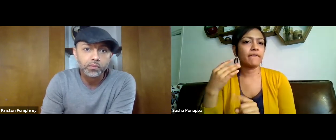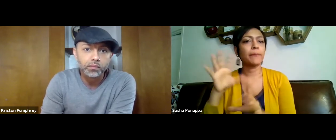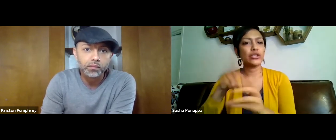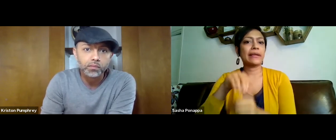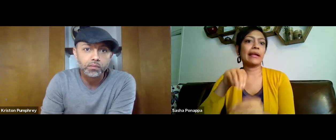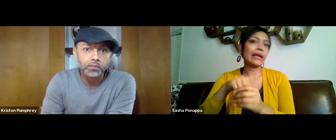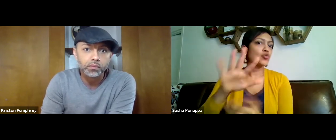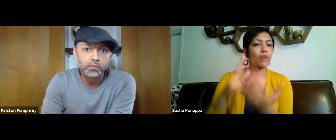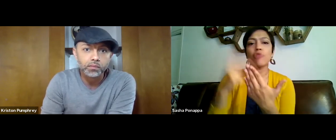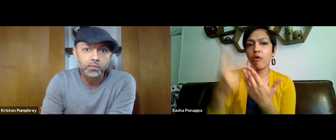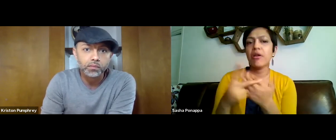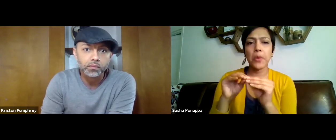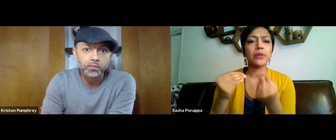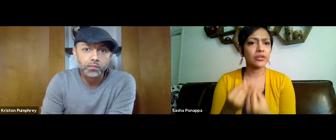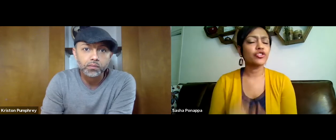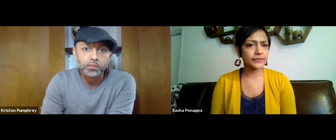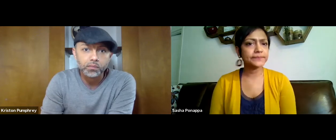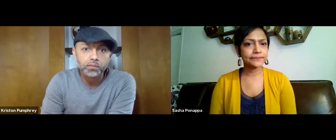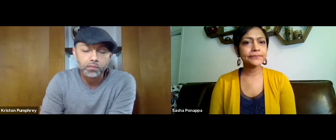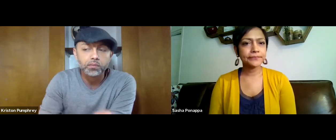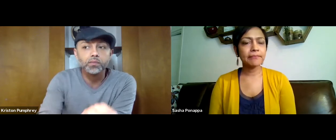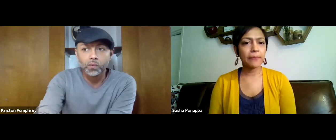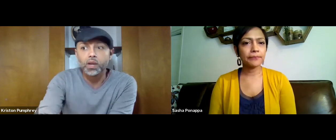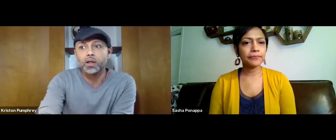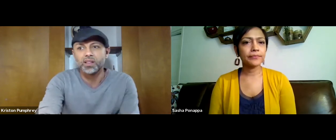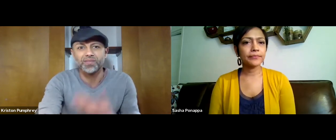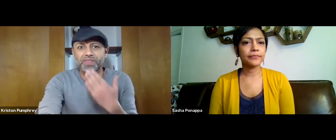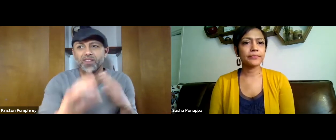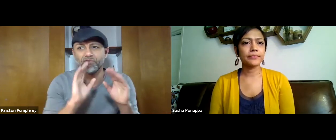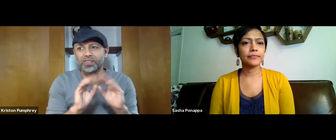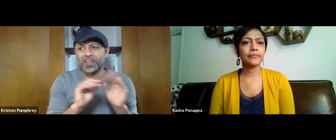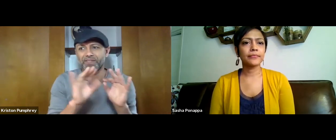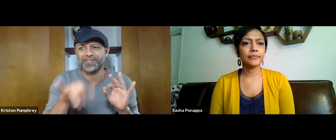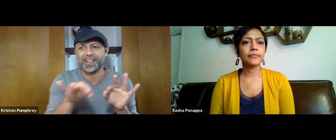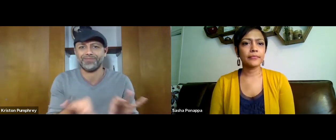but these funds will be specific for those deaf individuals within your organization.